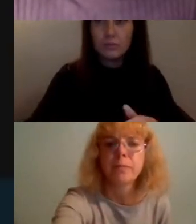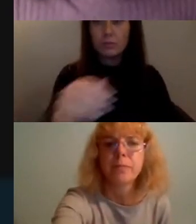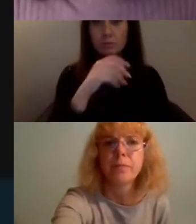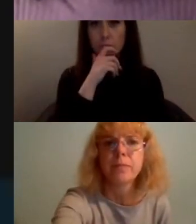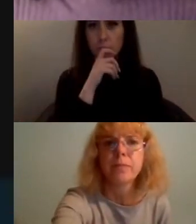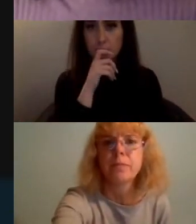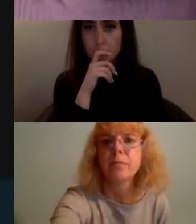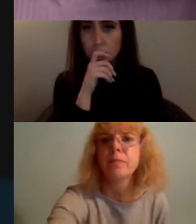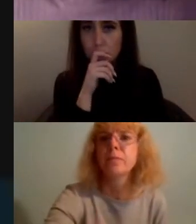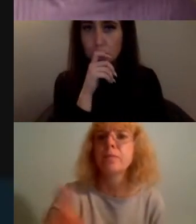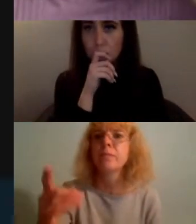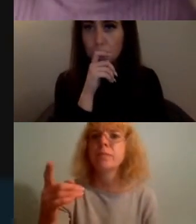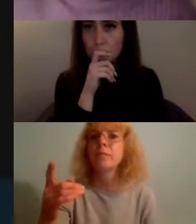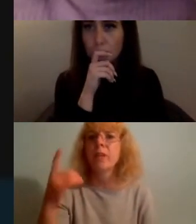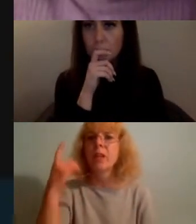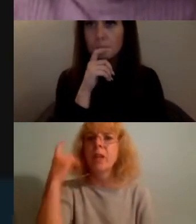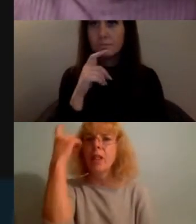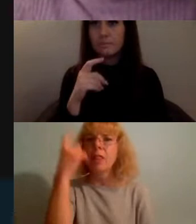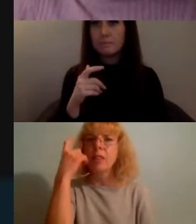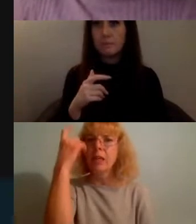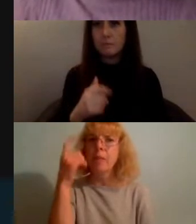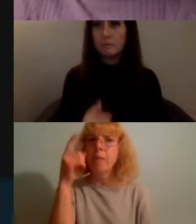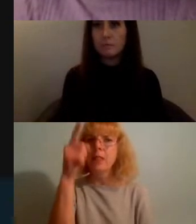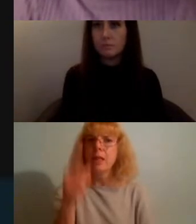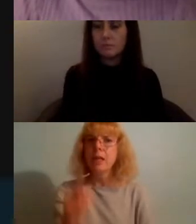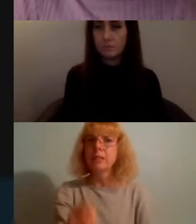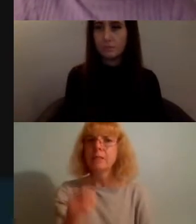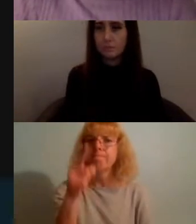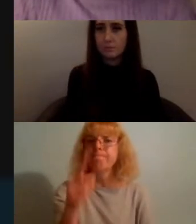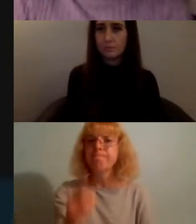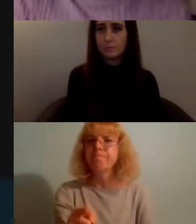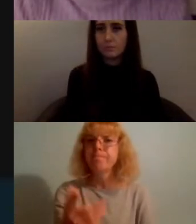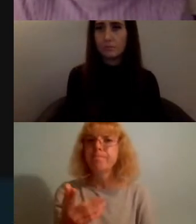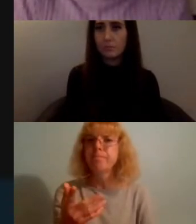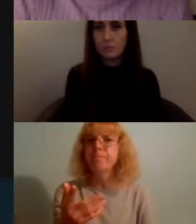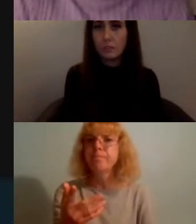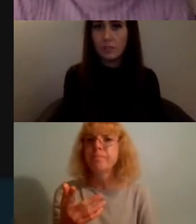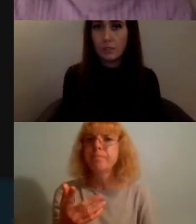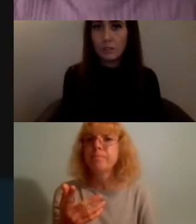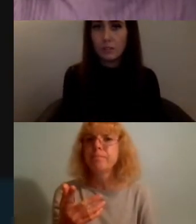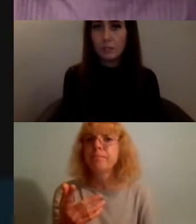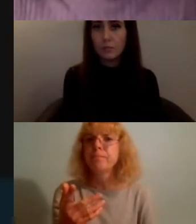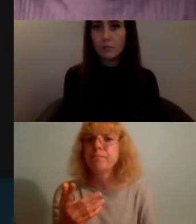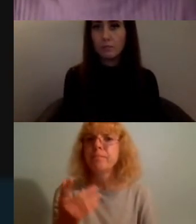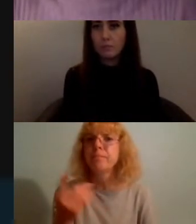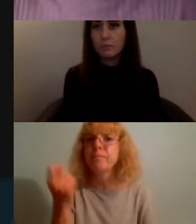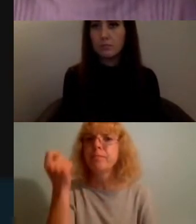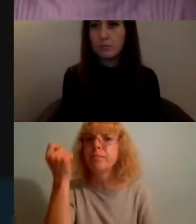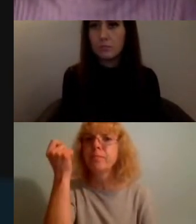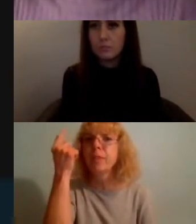so thinking about that as well kind of goes into this idea of high productivity online